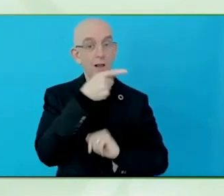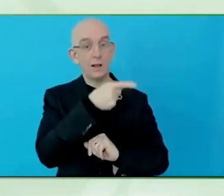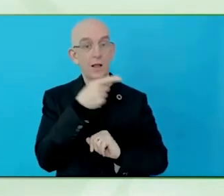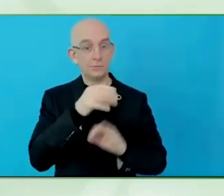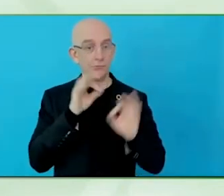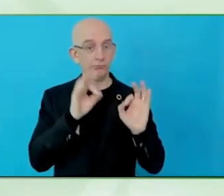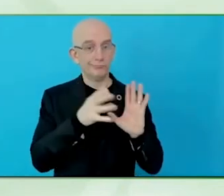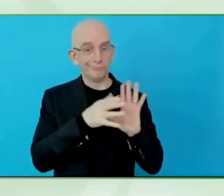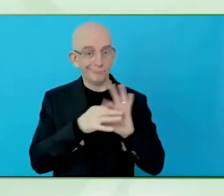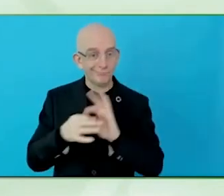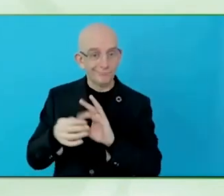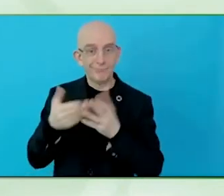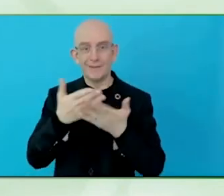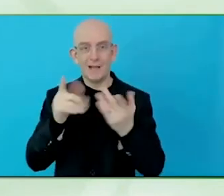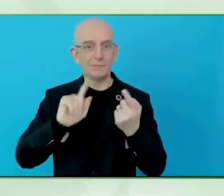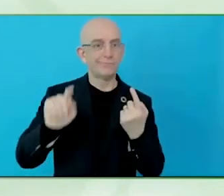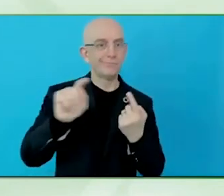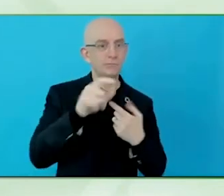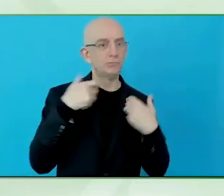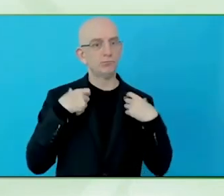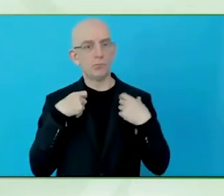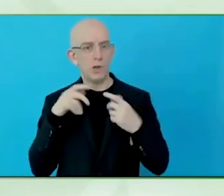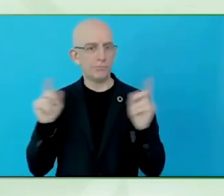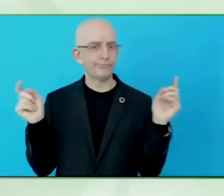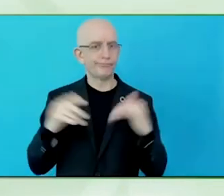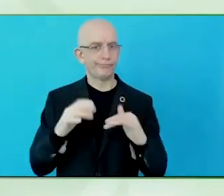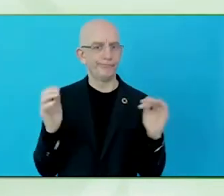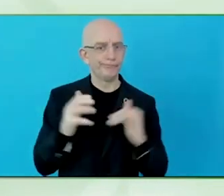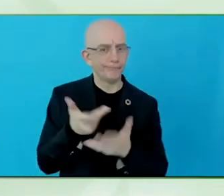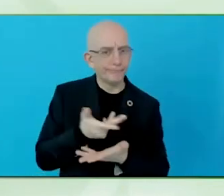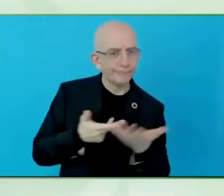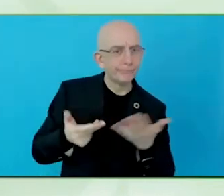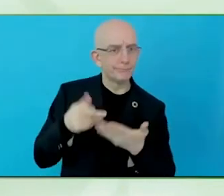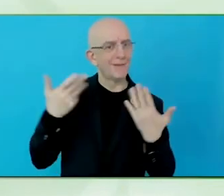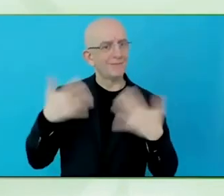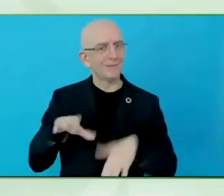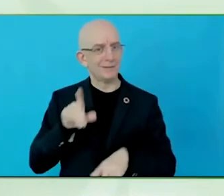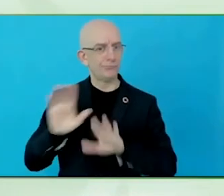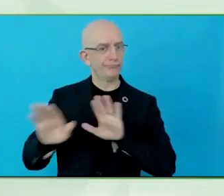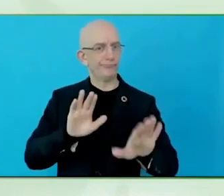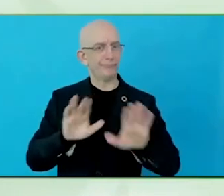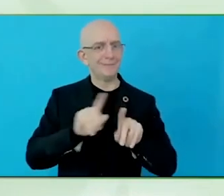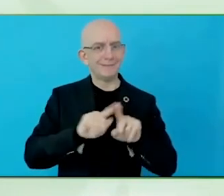best, but the user, who is experiencing those, they are